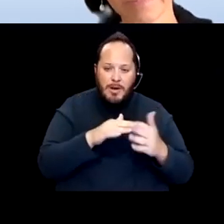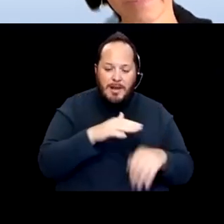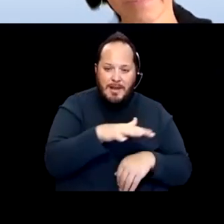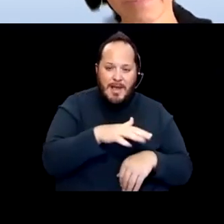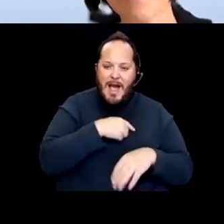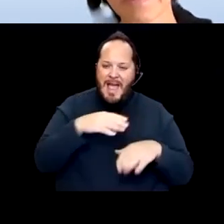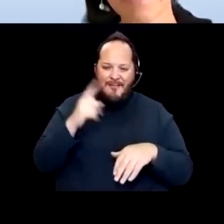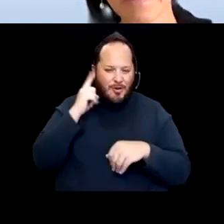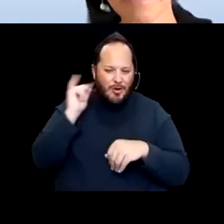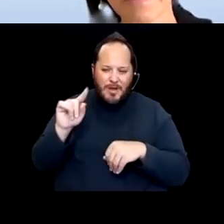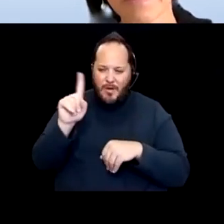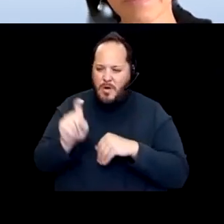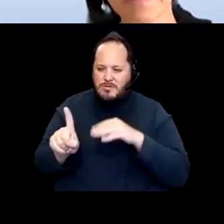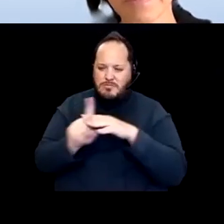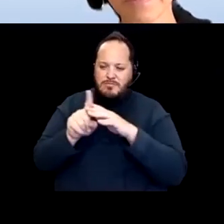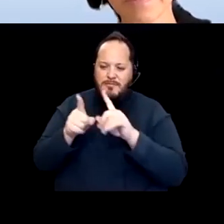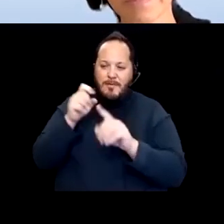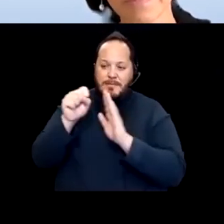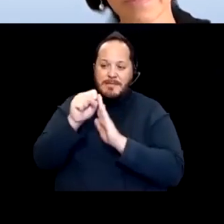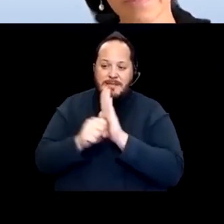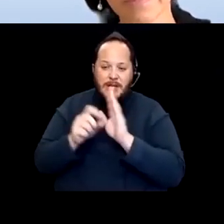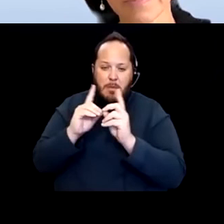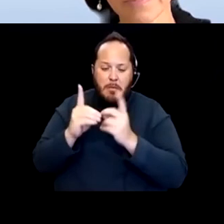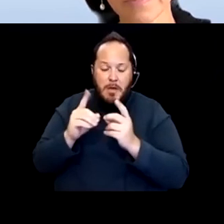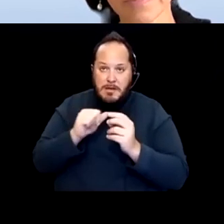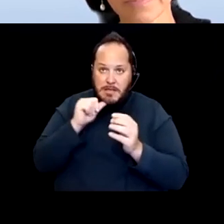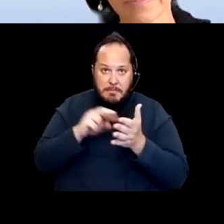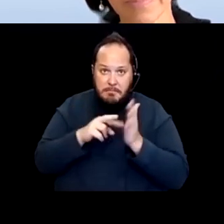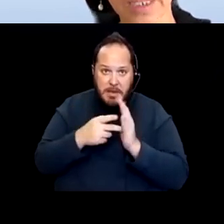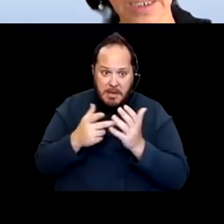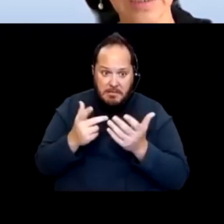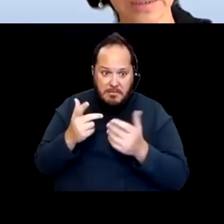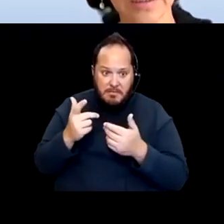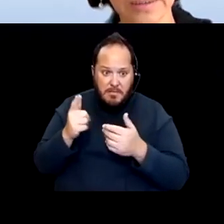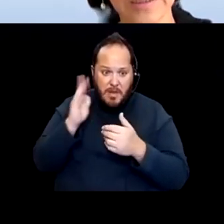but that doesn't mean there won't come a time that they'll need to answer it. Yeah this is Christina.